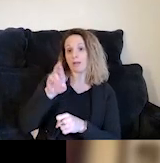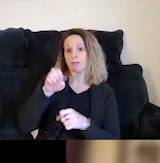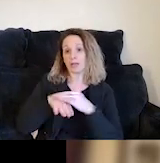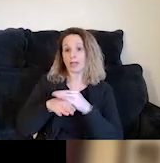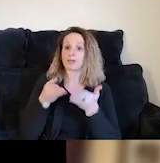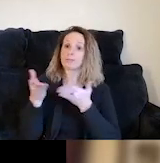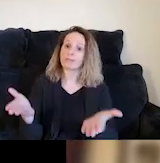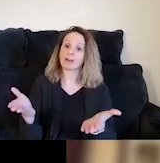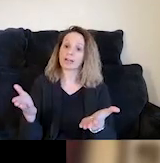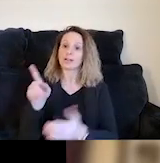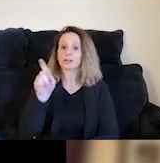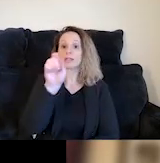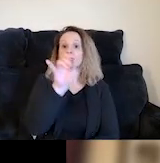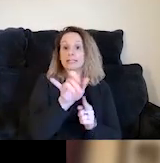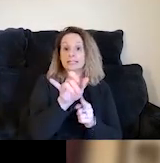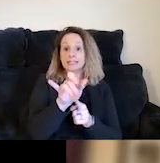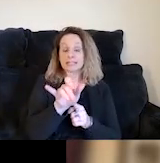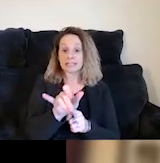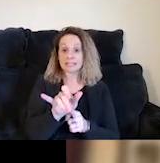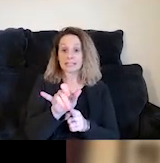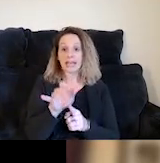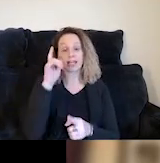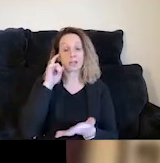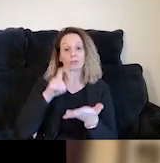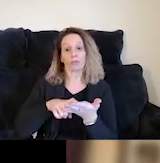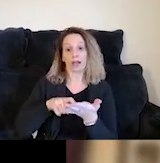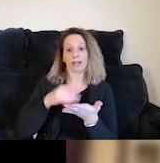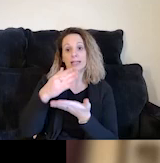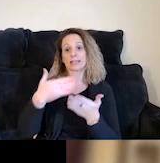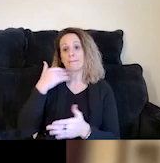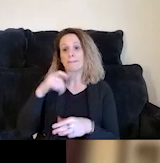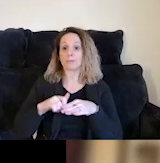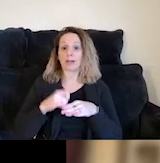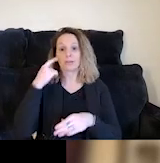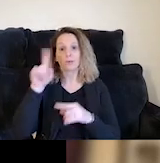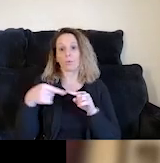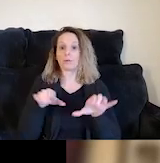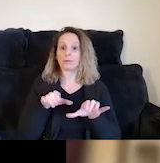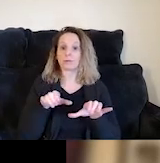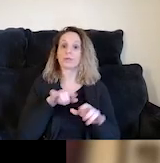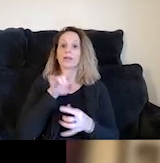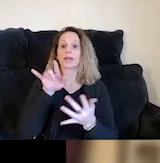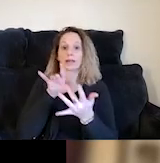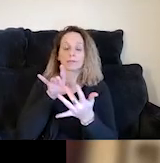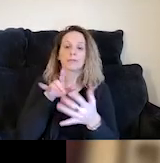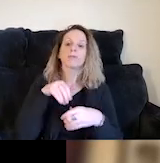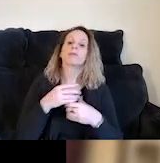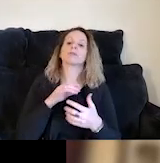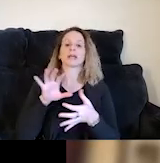or as TAY reentry service providers, you'll recognize some best practices in terms of when we're doing in-reach, when we're connecting initially with clients,